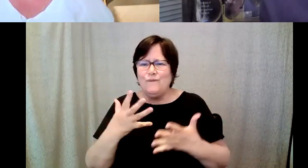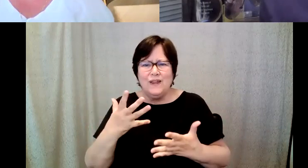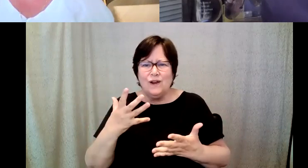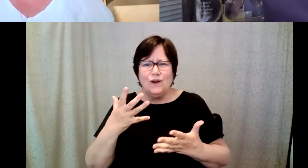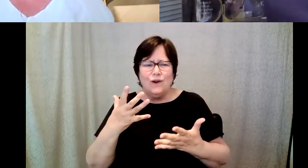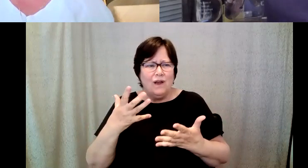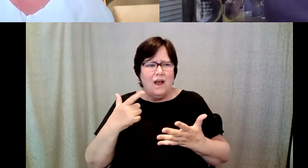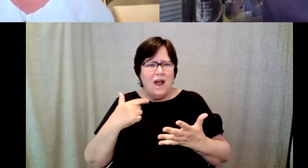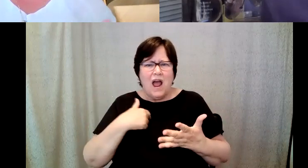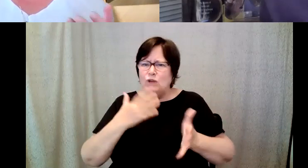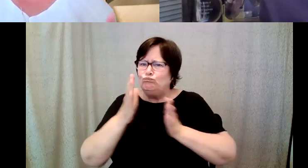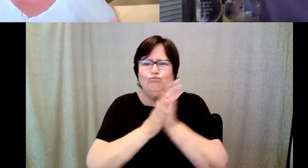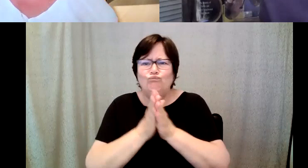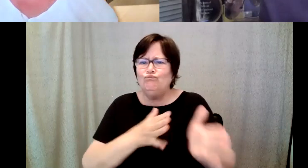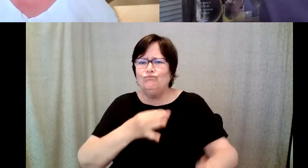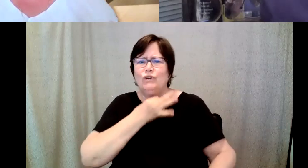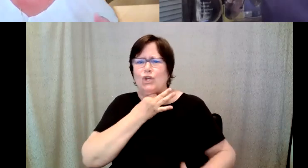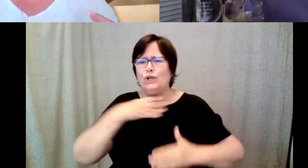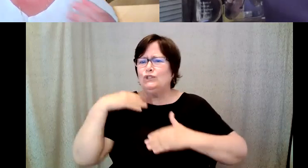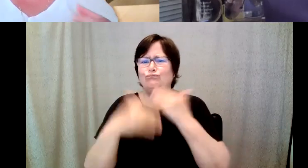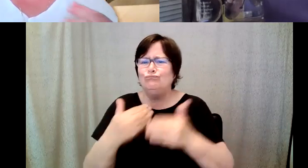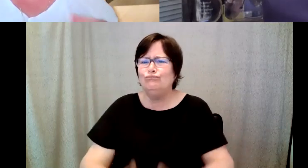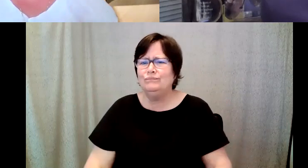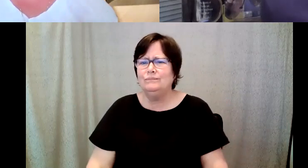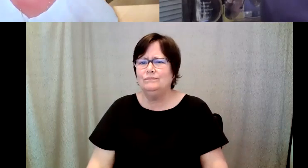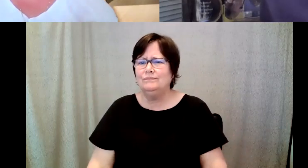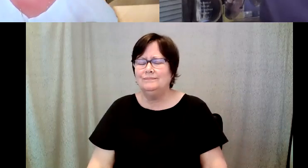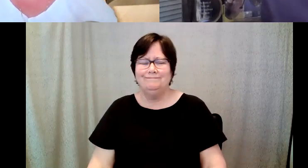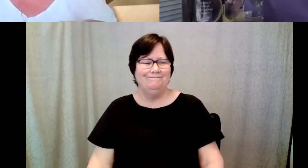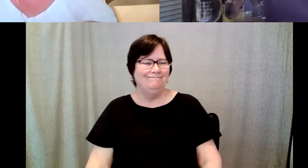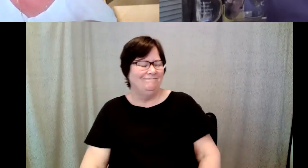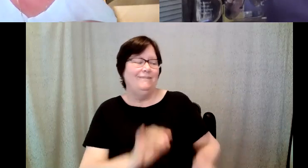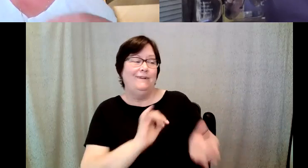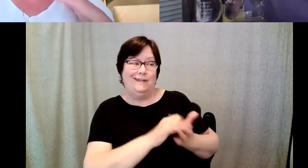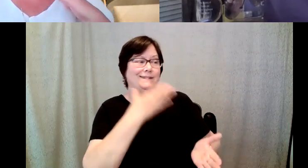Kelly Redder: that's about the best memory that you could possibly have a defining.